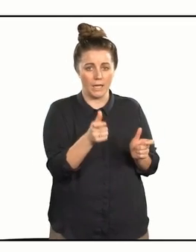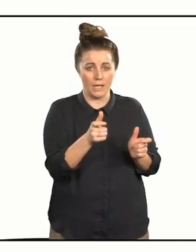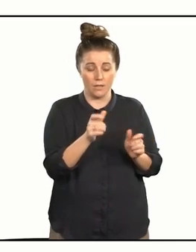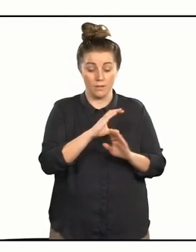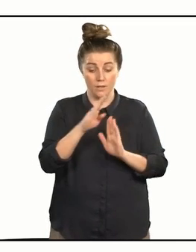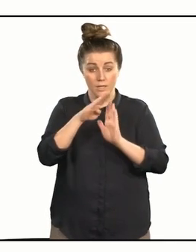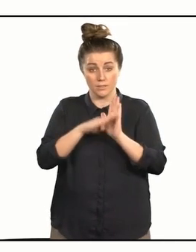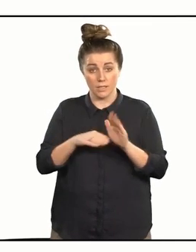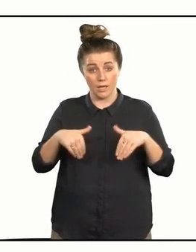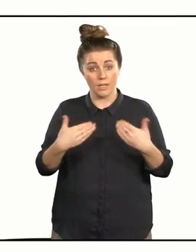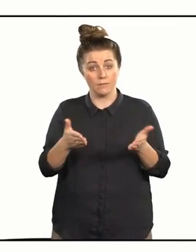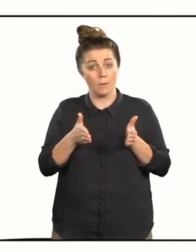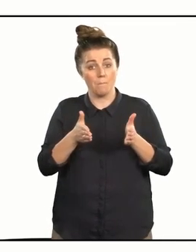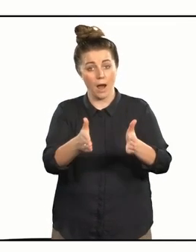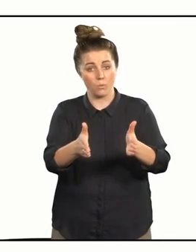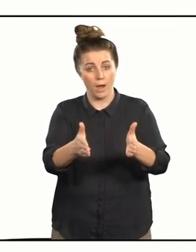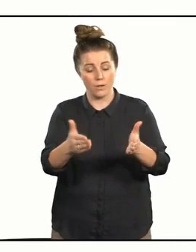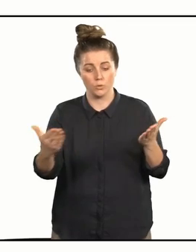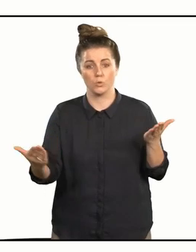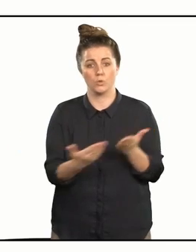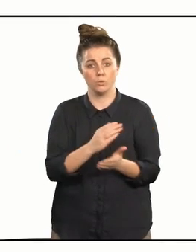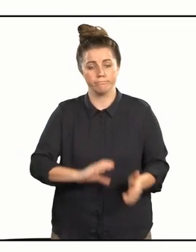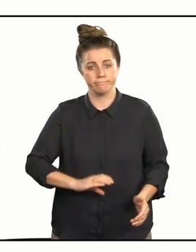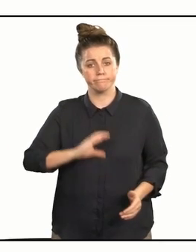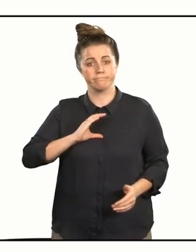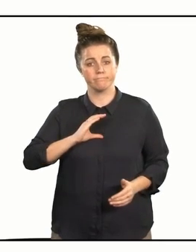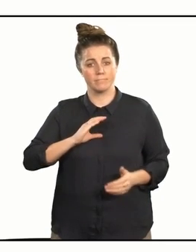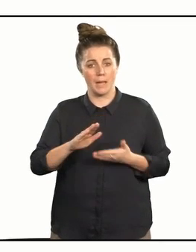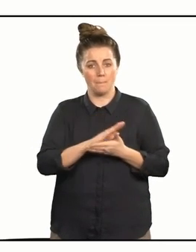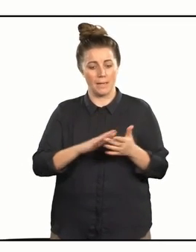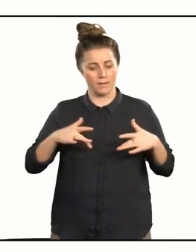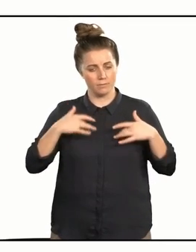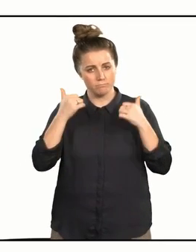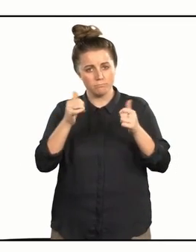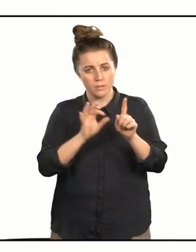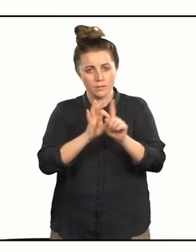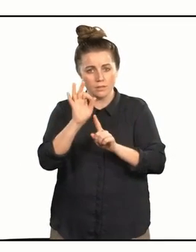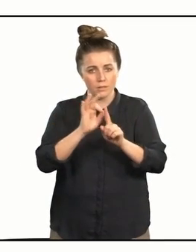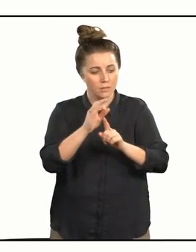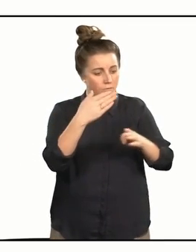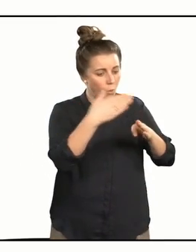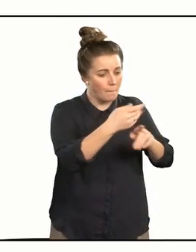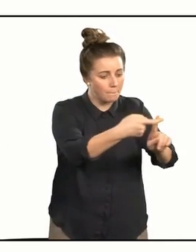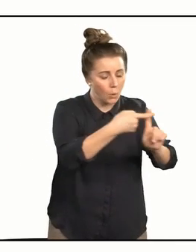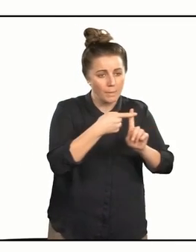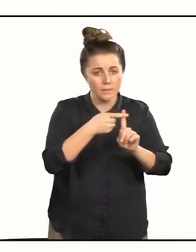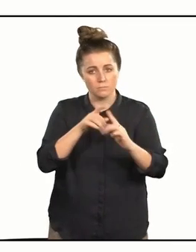Tikanga - customary practice - provides the pathway to renewed self-esteem and pathways for living, employment and social engagement.